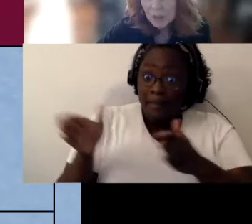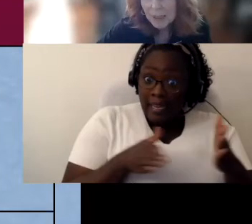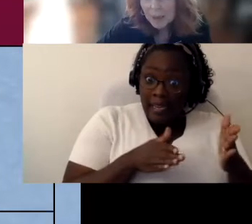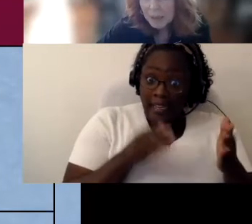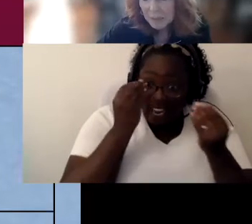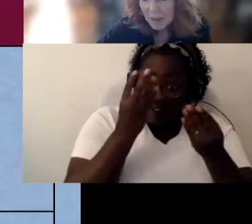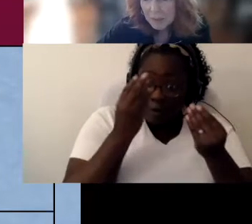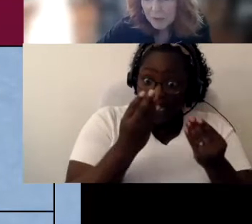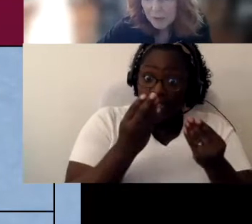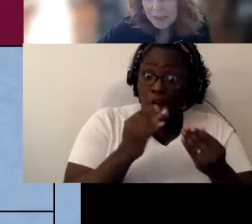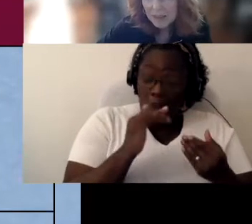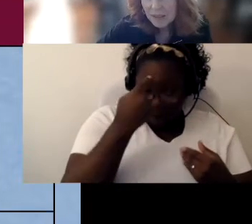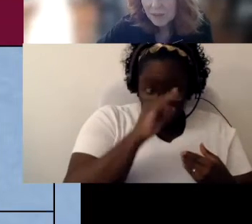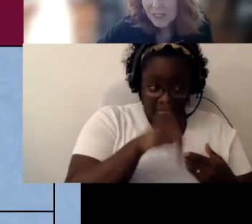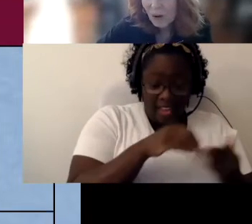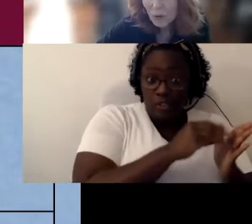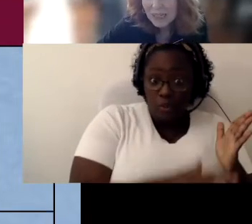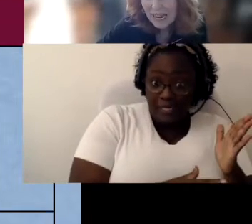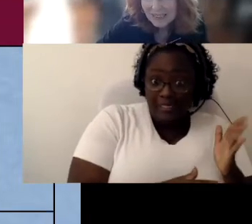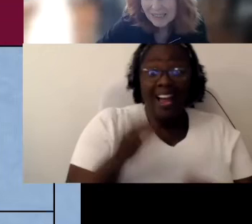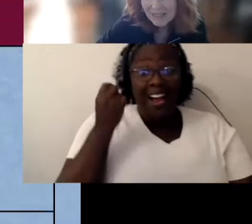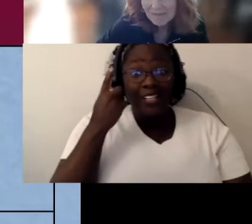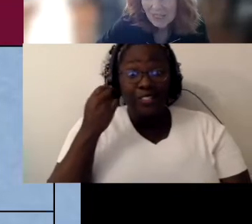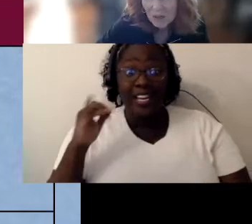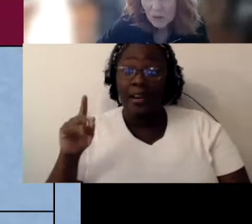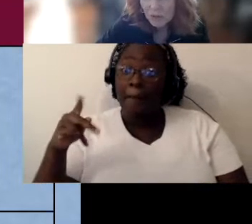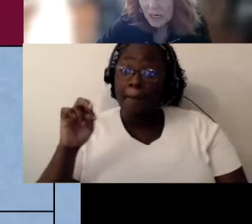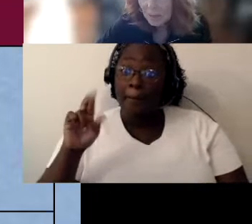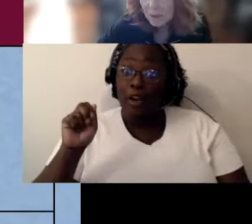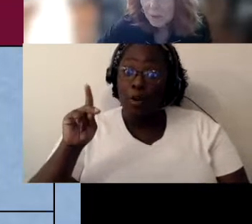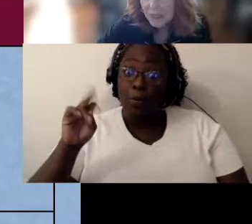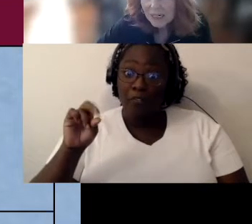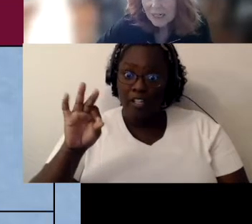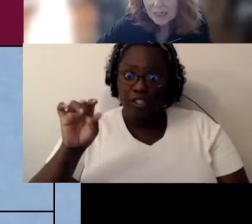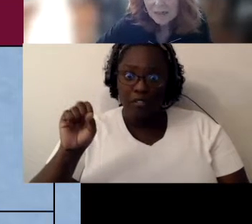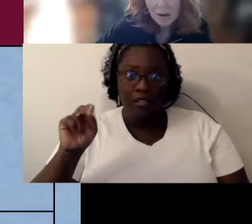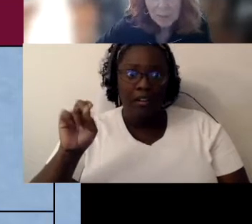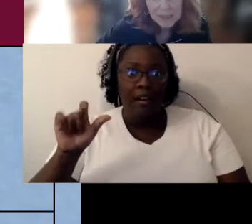maybe responsible for materials for the whole class or with helping with cutting and copying